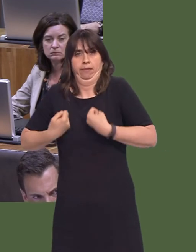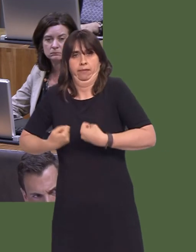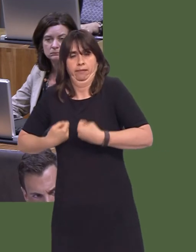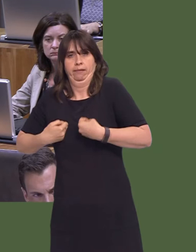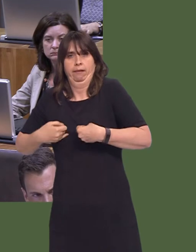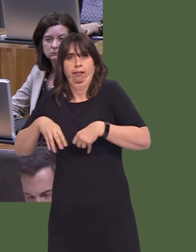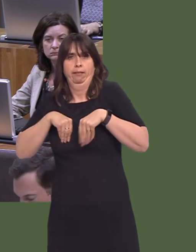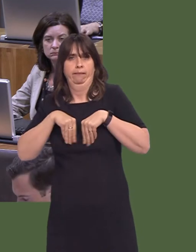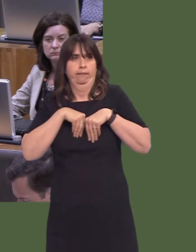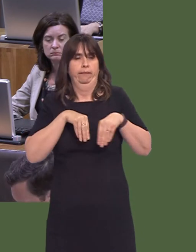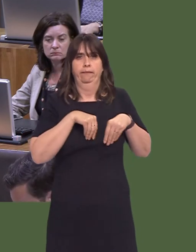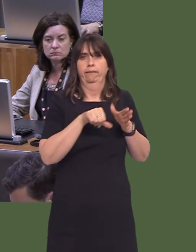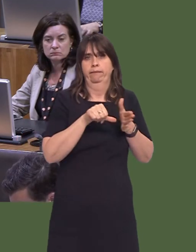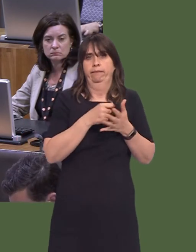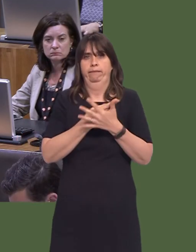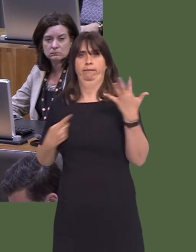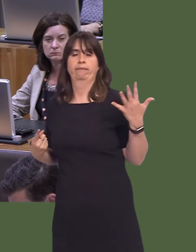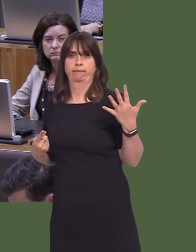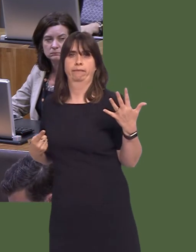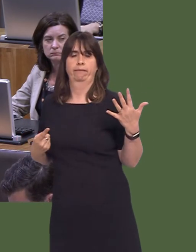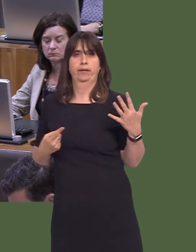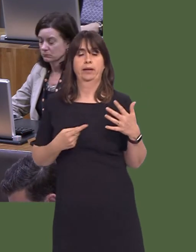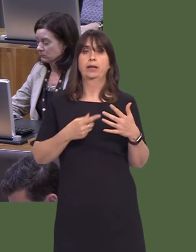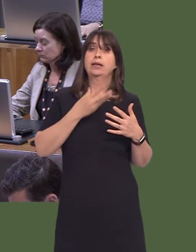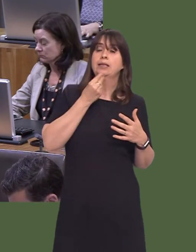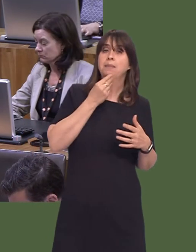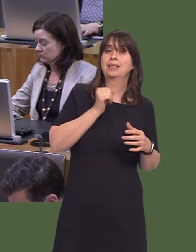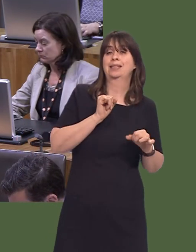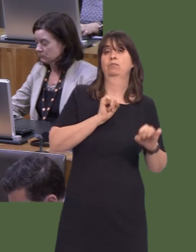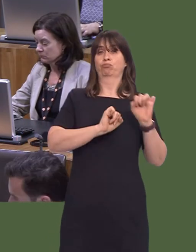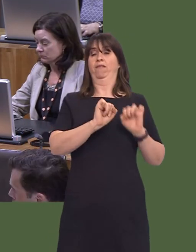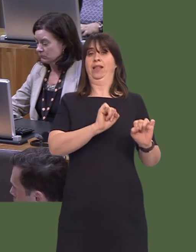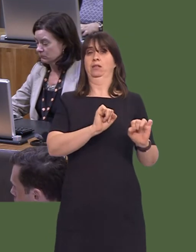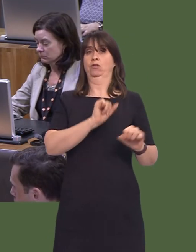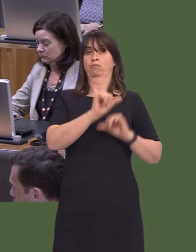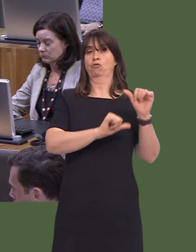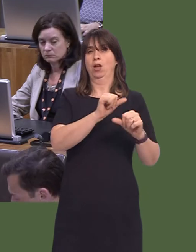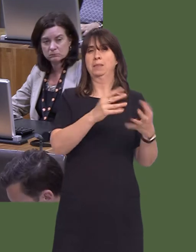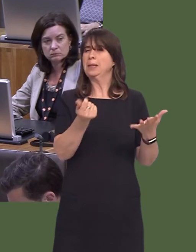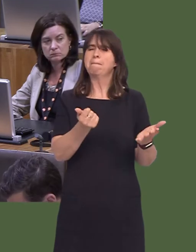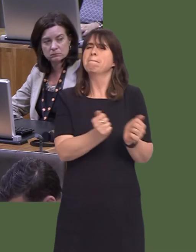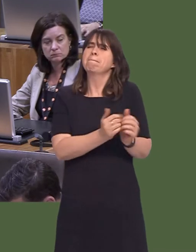evidence base for the effectiveness of a diabetes prevention programme is disputed. We do need